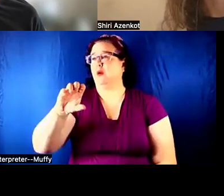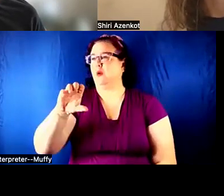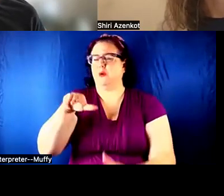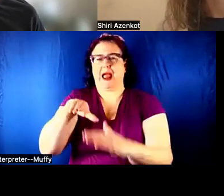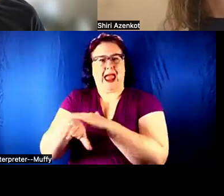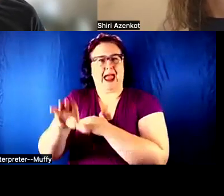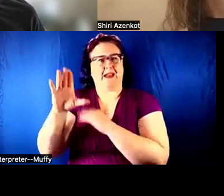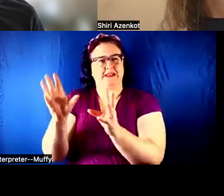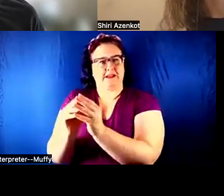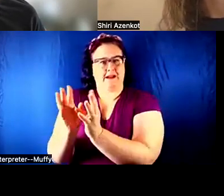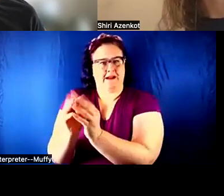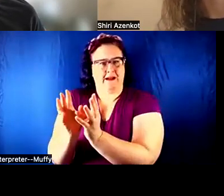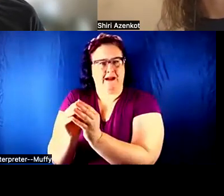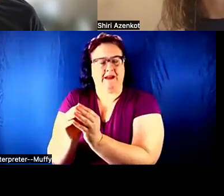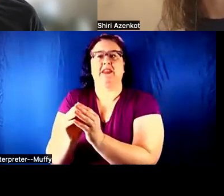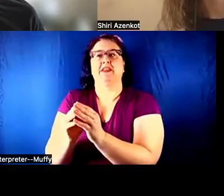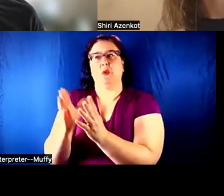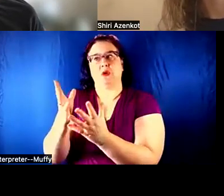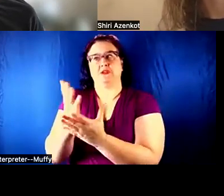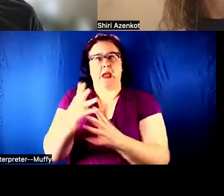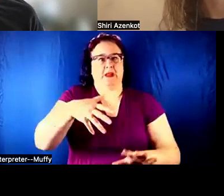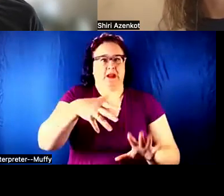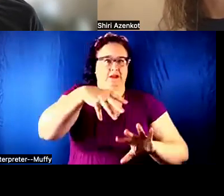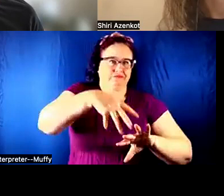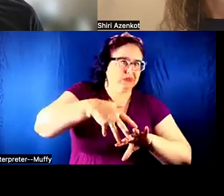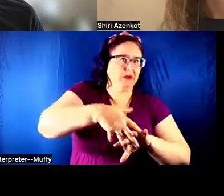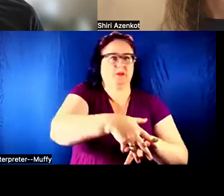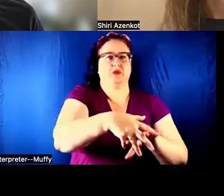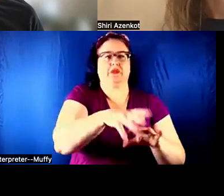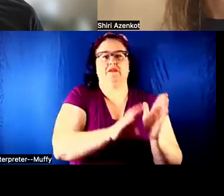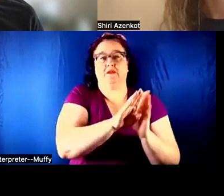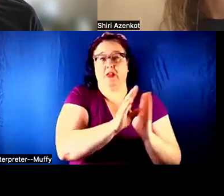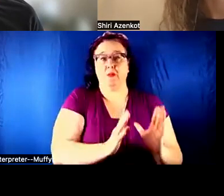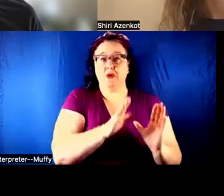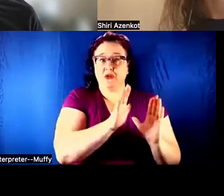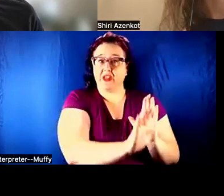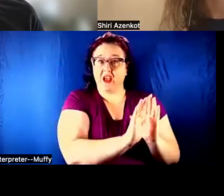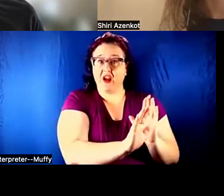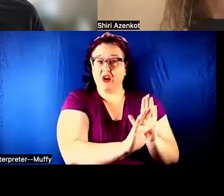DEVELOPERS THERE SO IT WAS DIFFICULT TO CONTACT THEM TOO. SO NOT HAVING AN IDEA WHERE TO START.